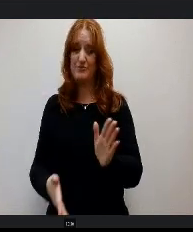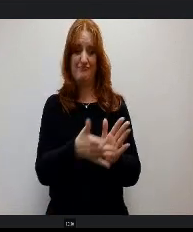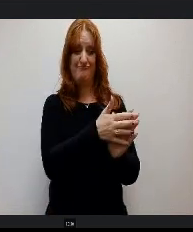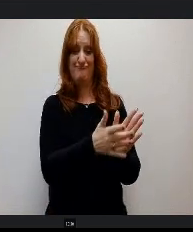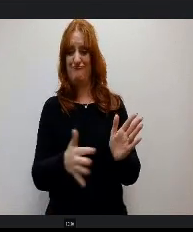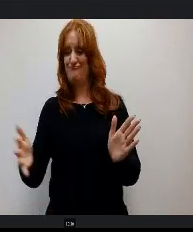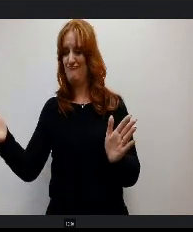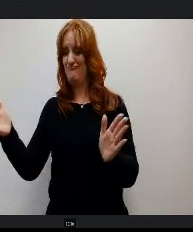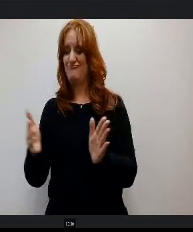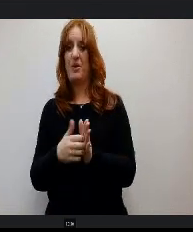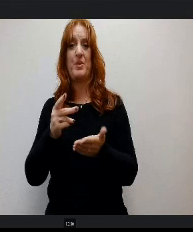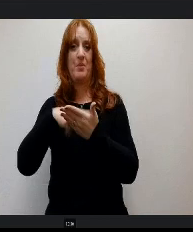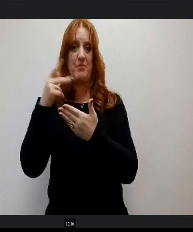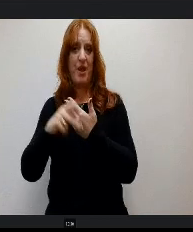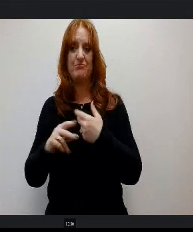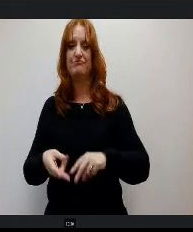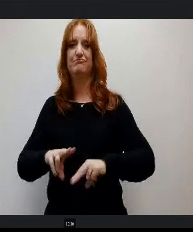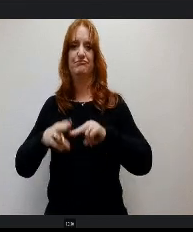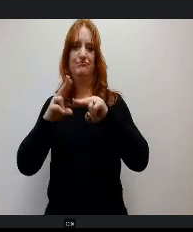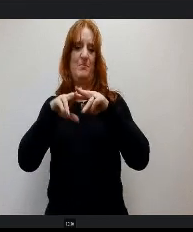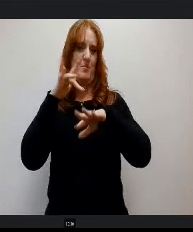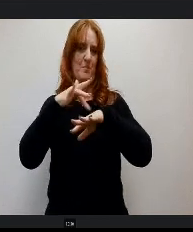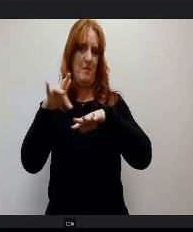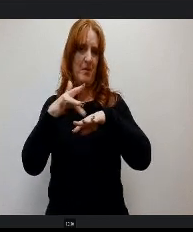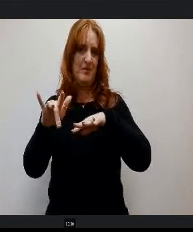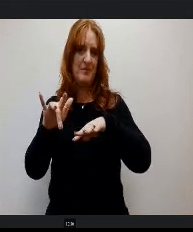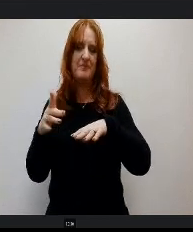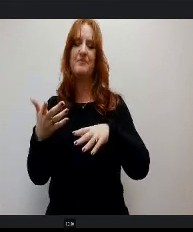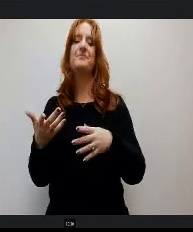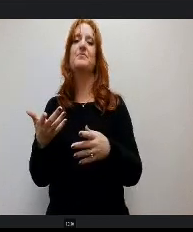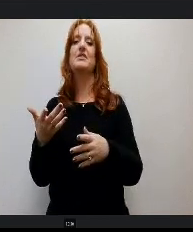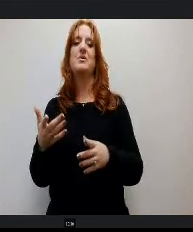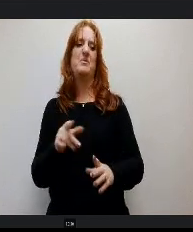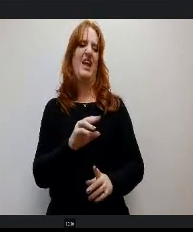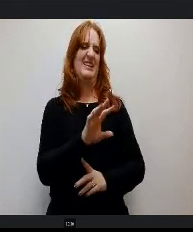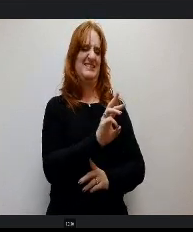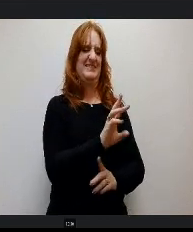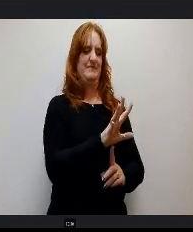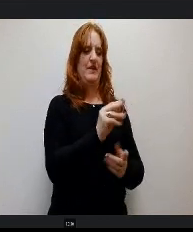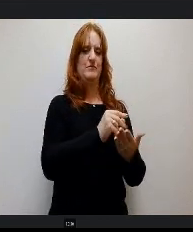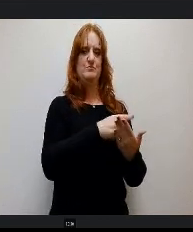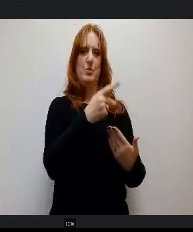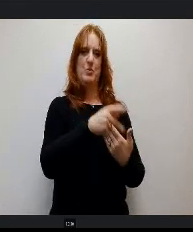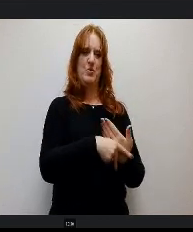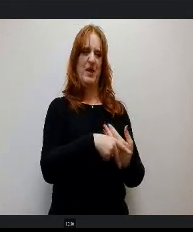That are available, we've jumped from about 65 in 2018 to 300